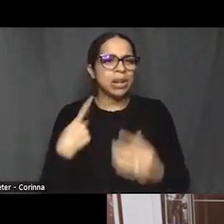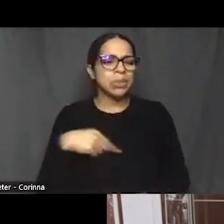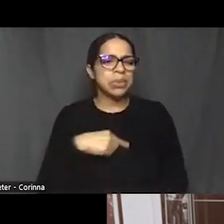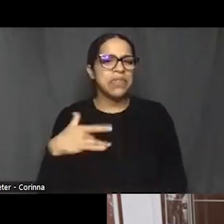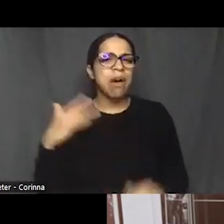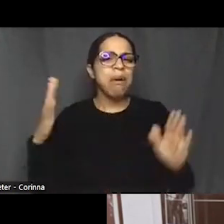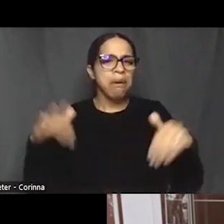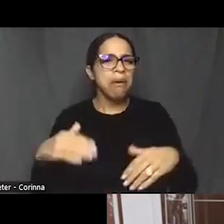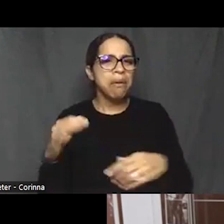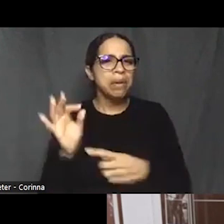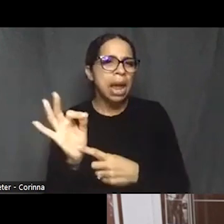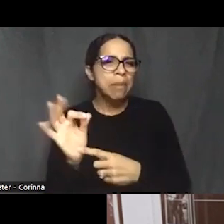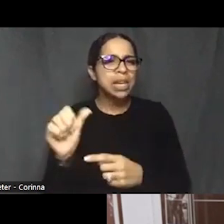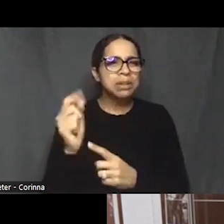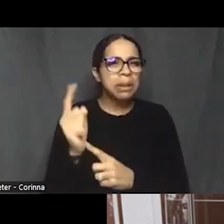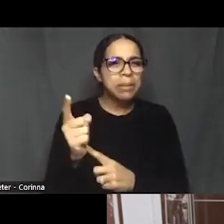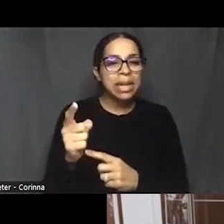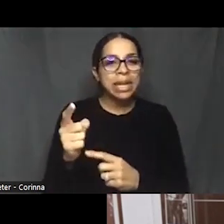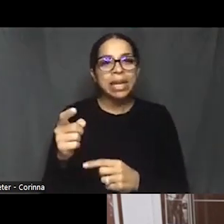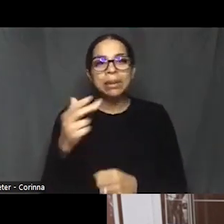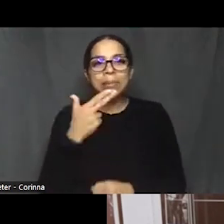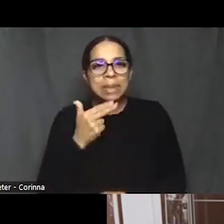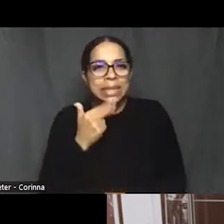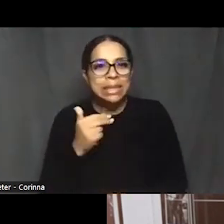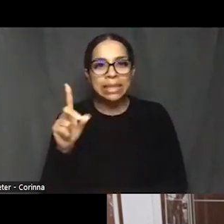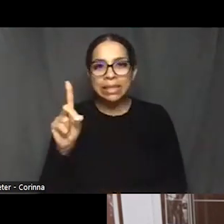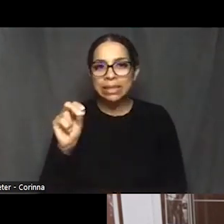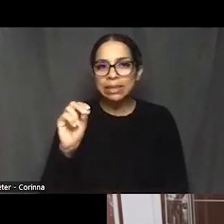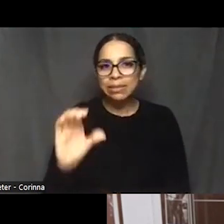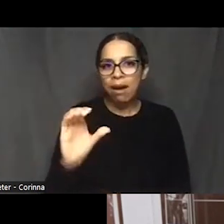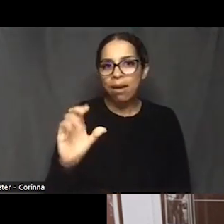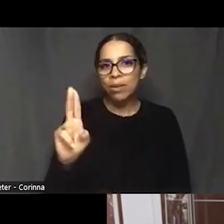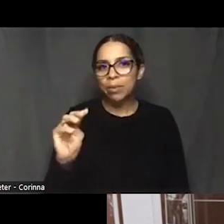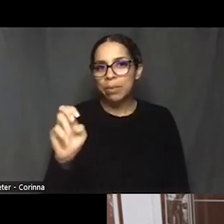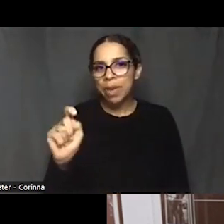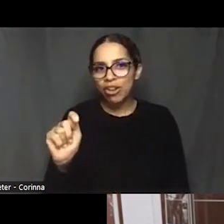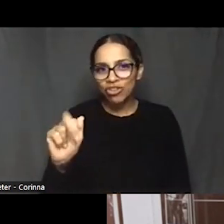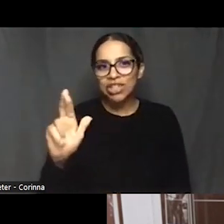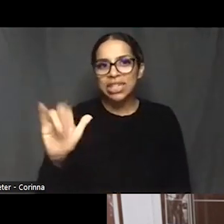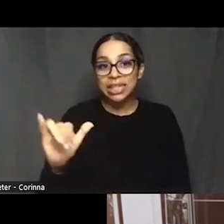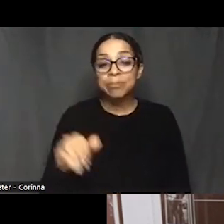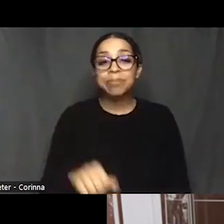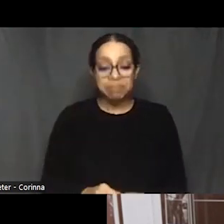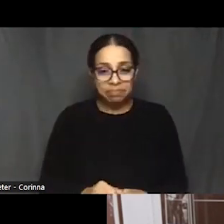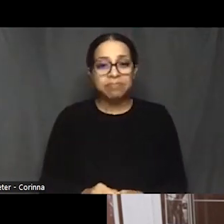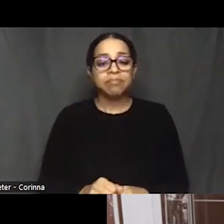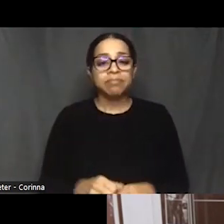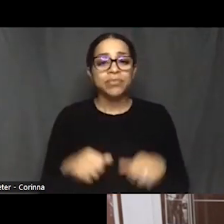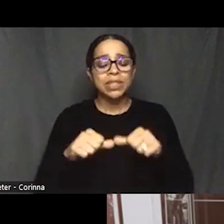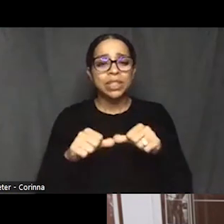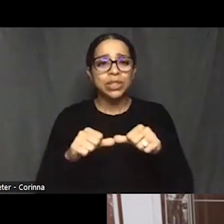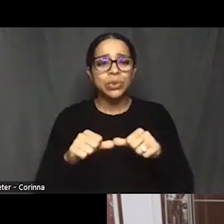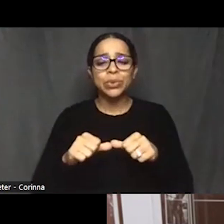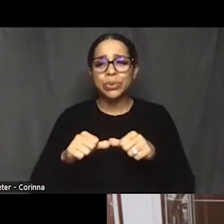Then as we continue to do the reporting, we saw that the story was growing and we thought